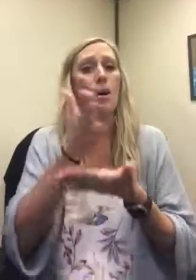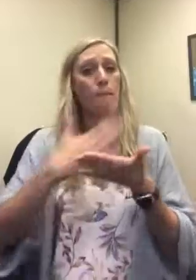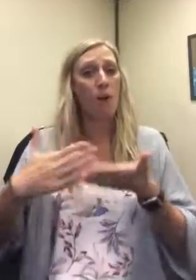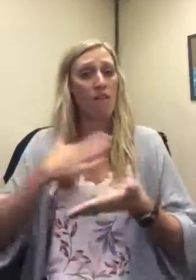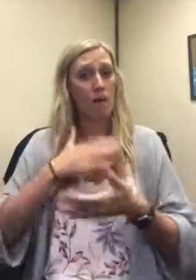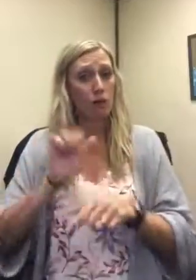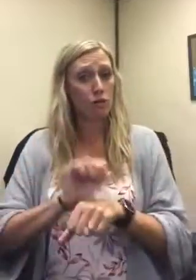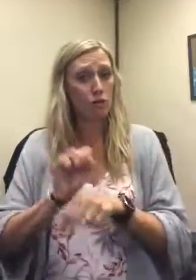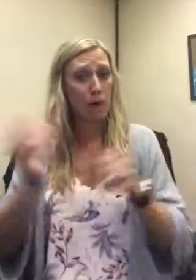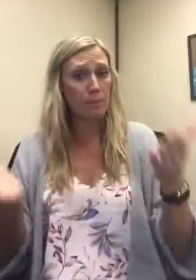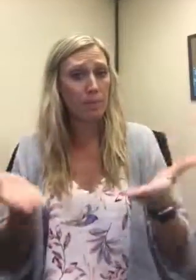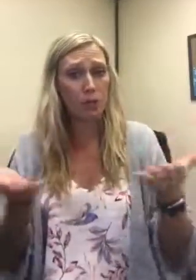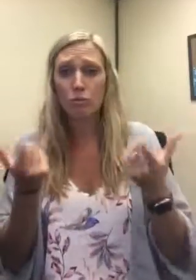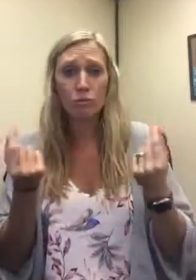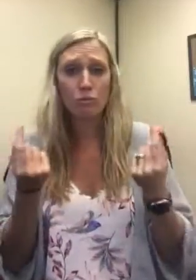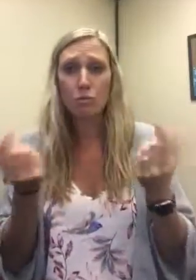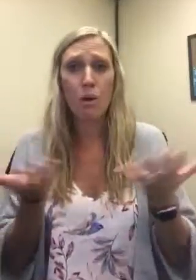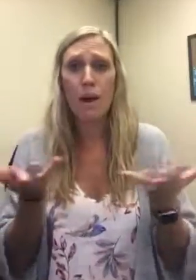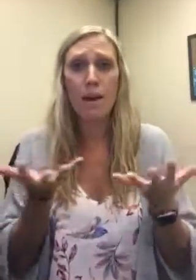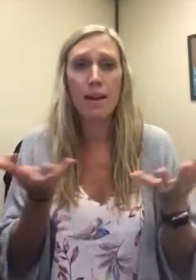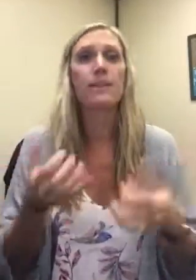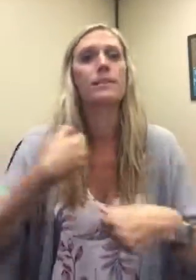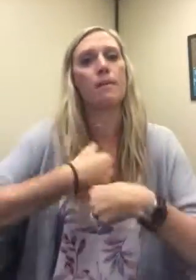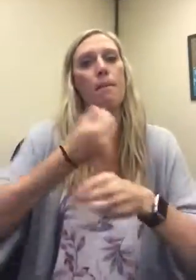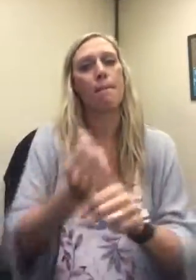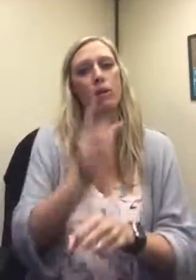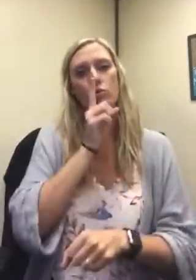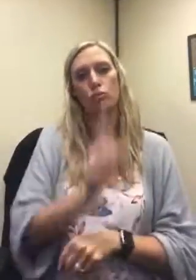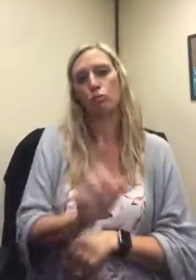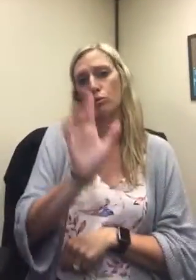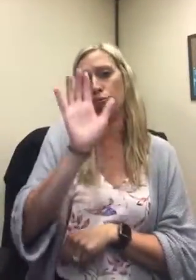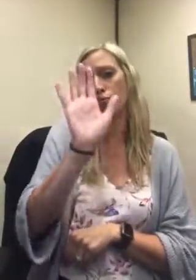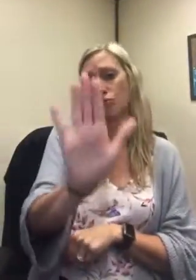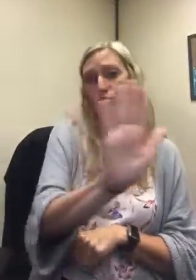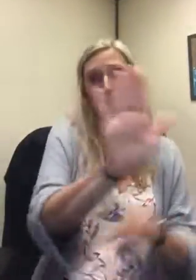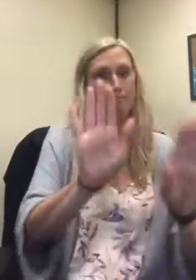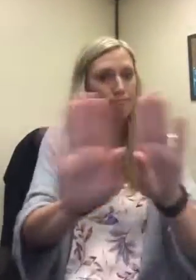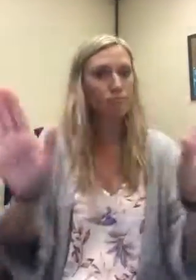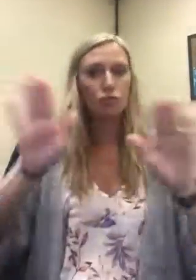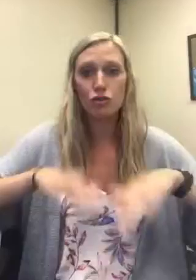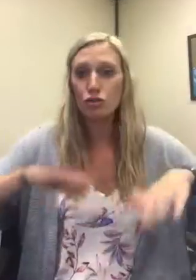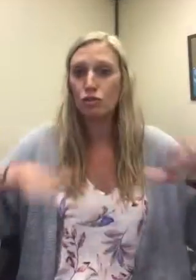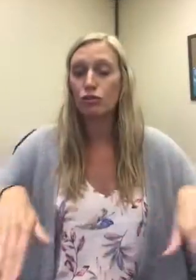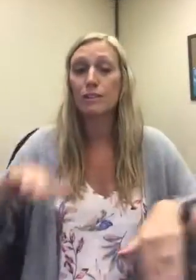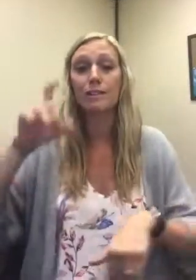Part of my job here Is to ensure your child's